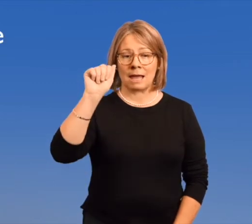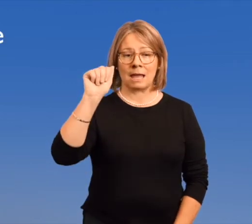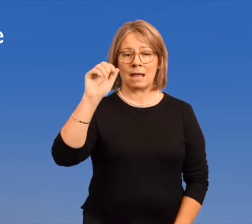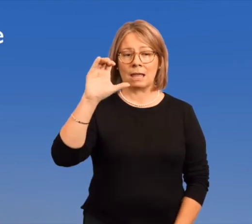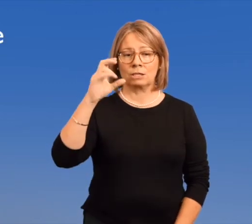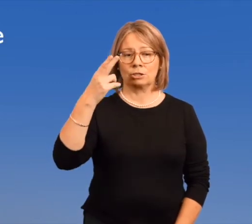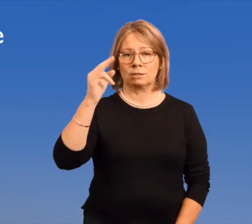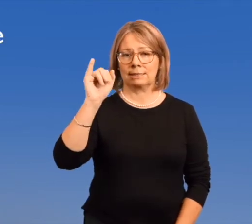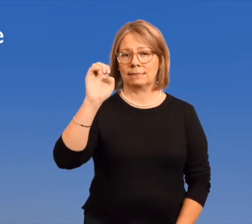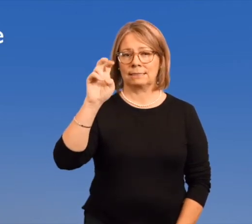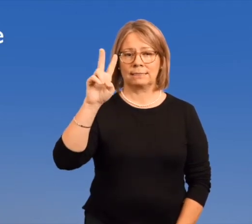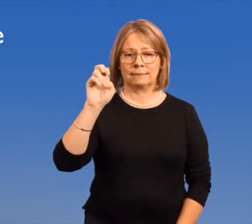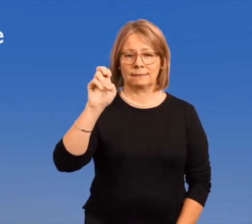Achieve --